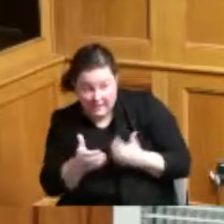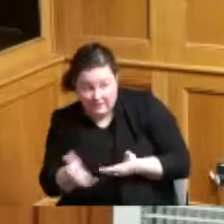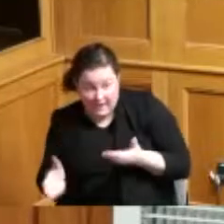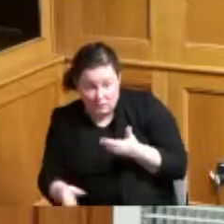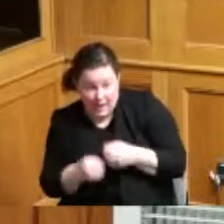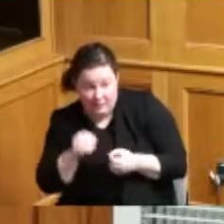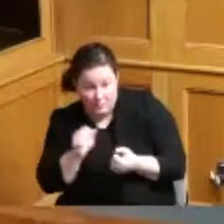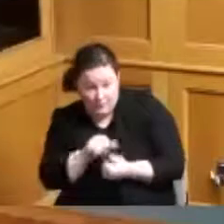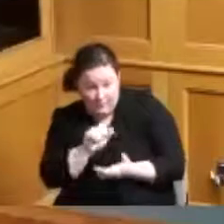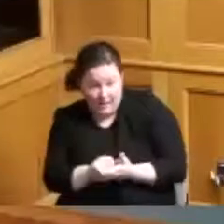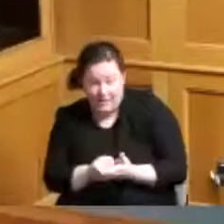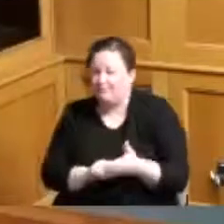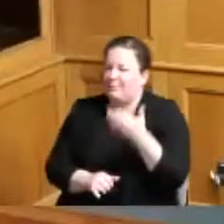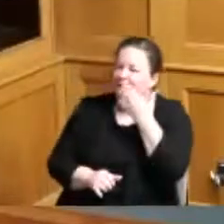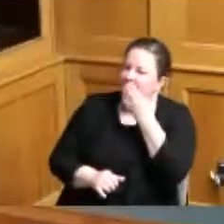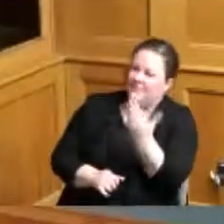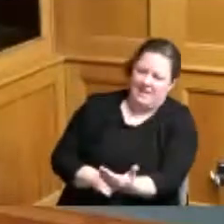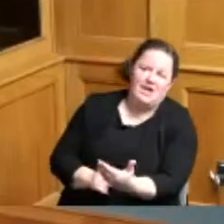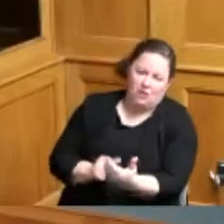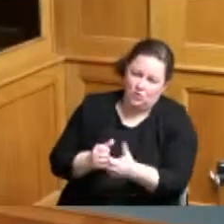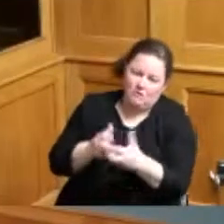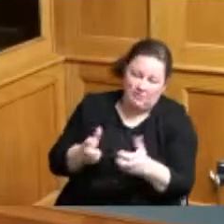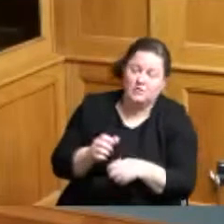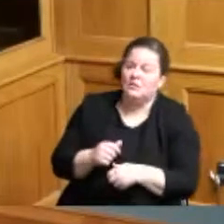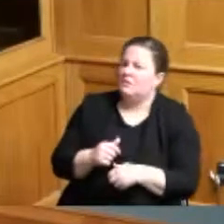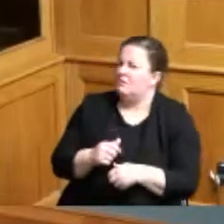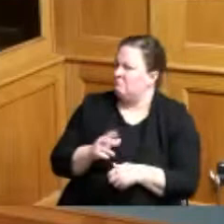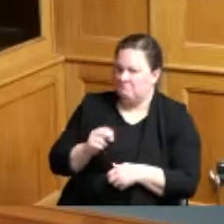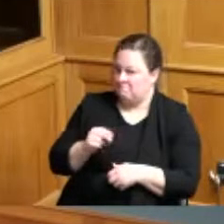thank you Engineer Beck no I think you hit it perfectly I think closing the hearing today